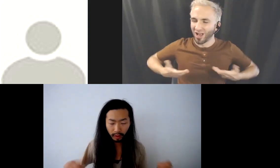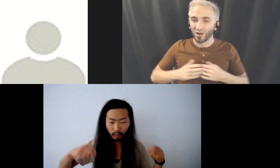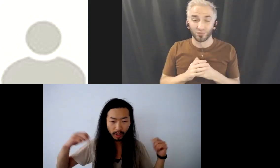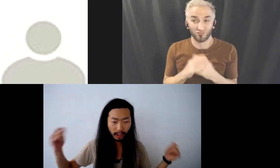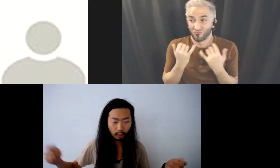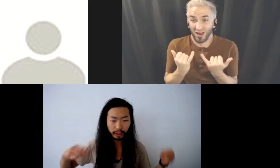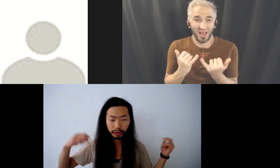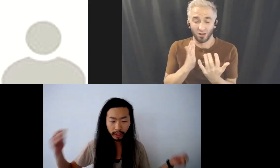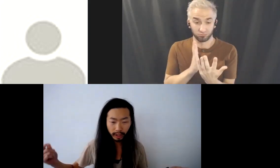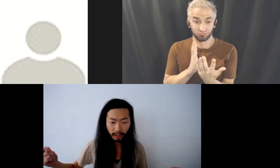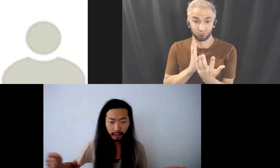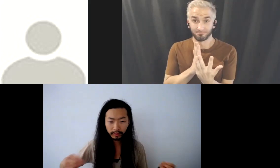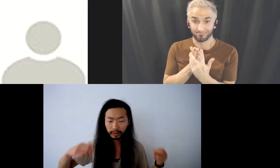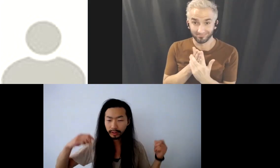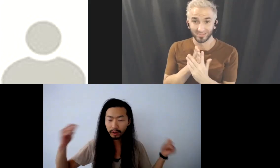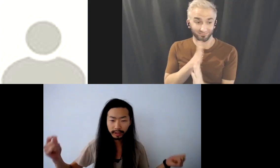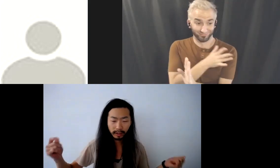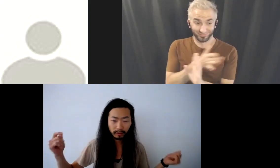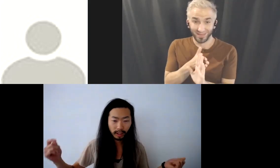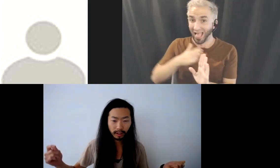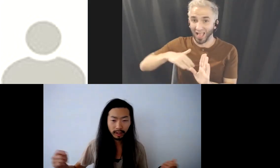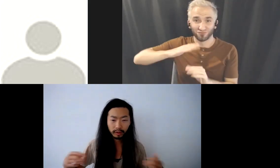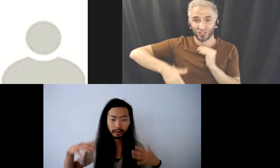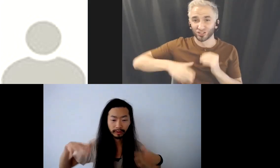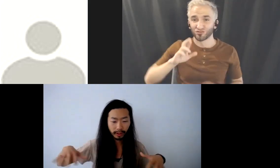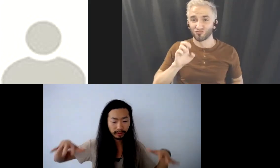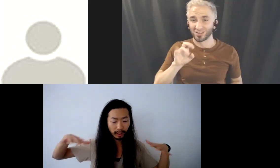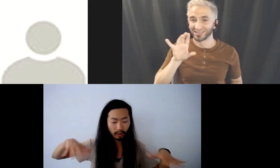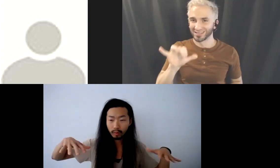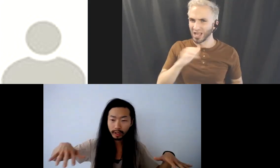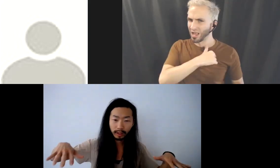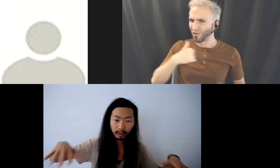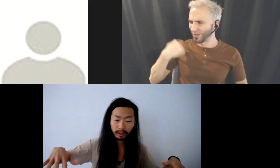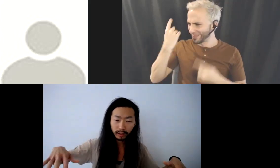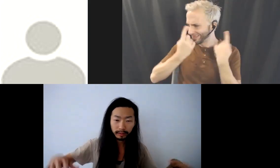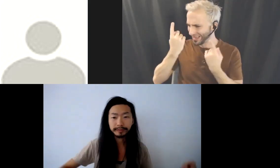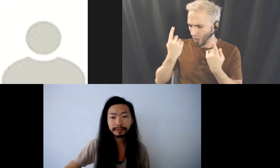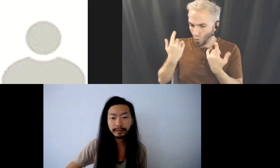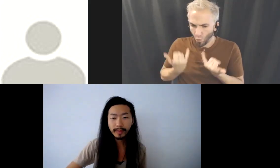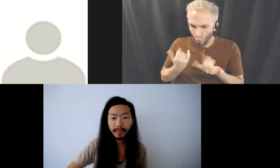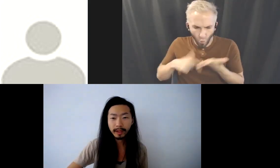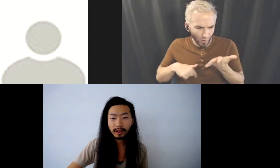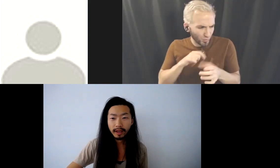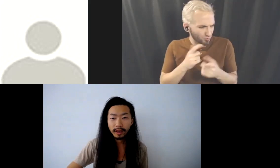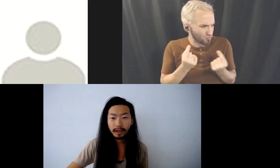Okay what can we share to the audience out there about the things that we're working on currently?